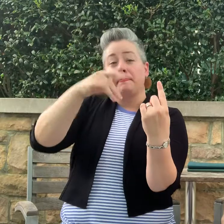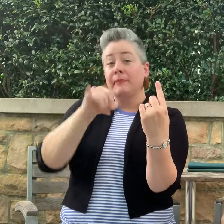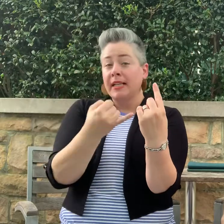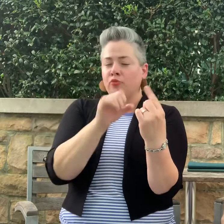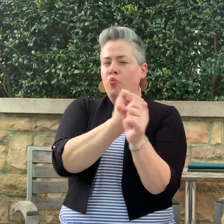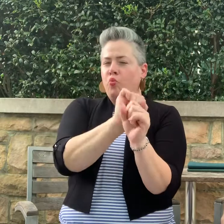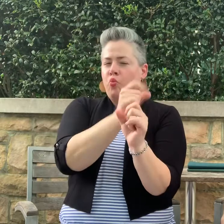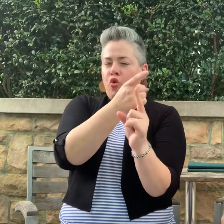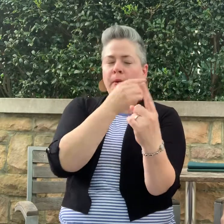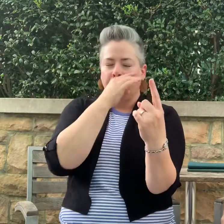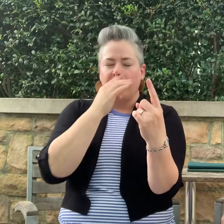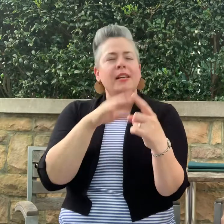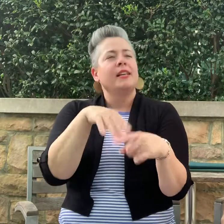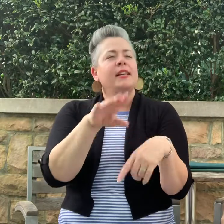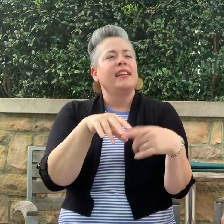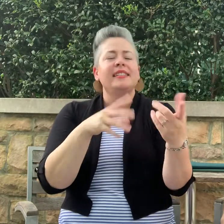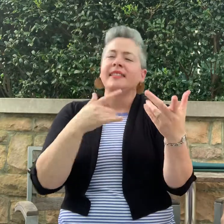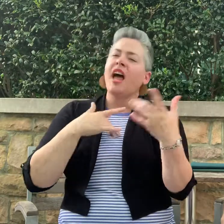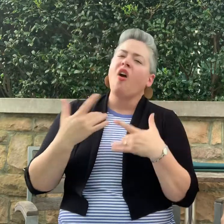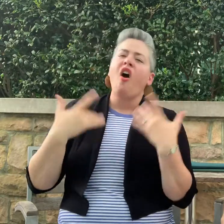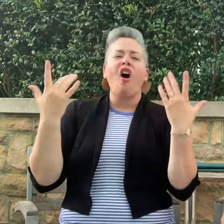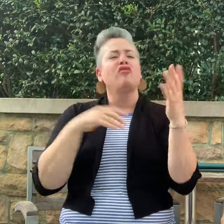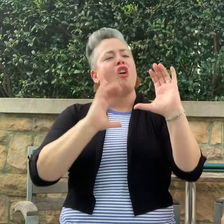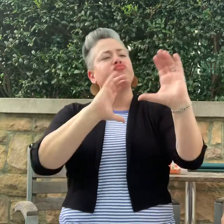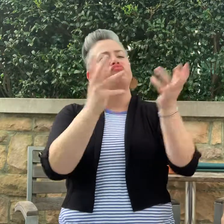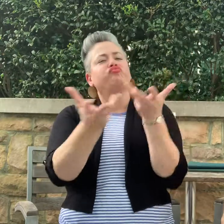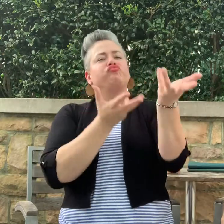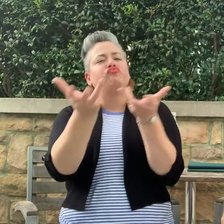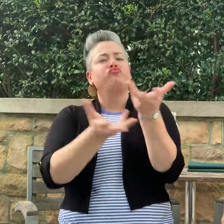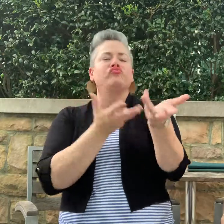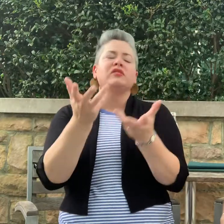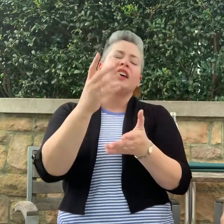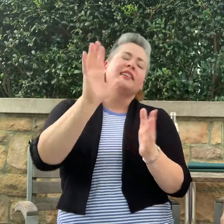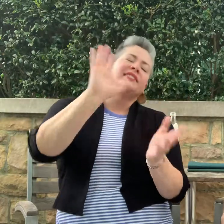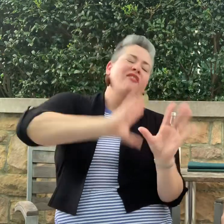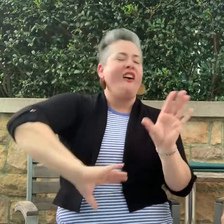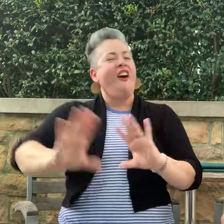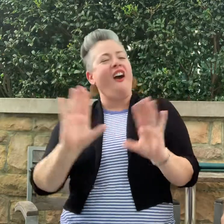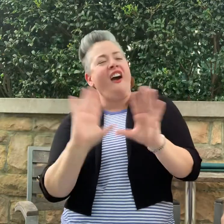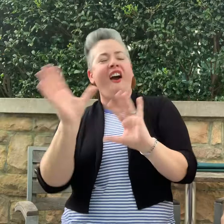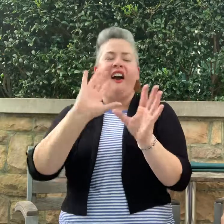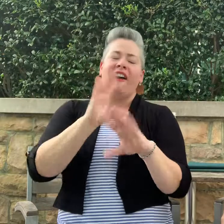there and struck up a conversation.